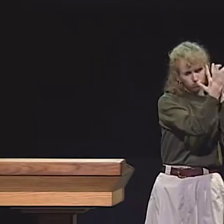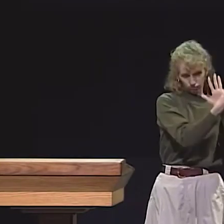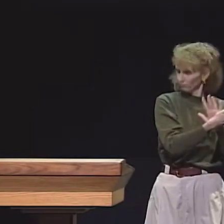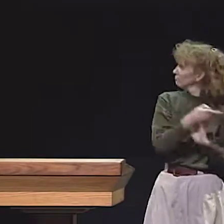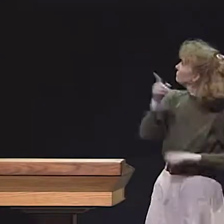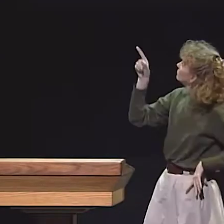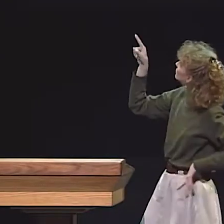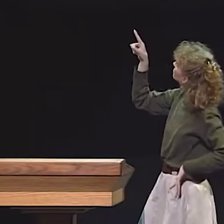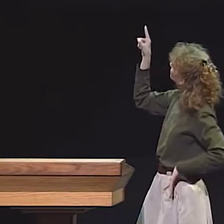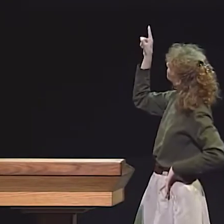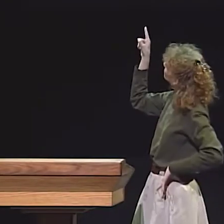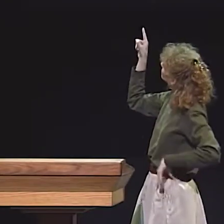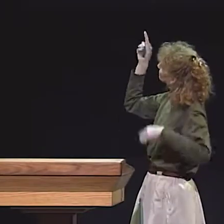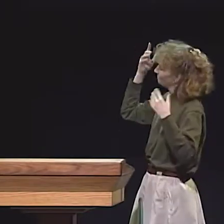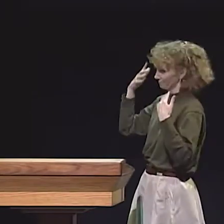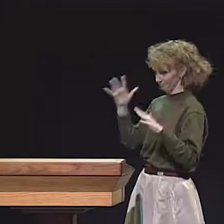THEY'LL WATCH THROUGH BEGINNING TO THE END.